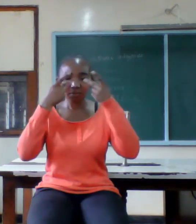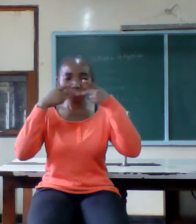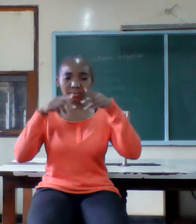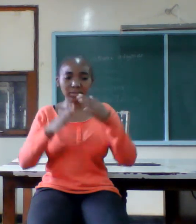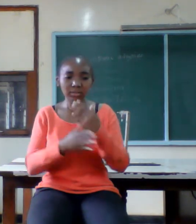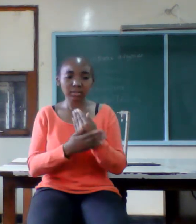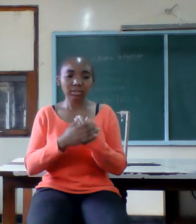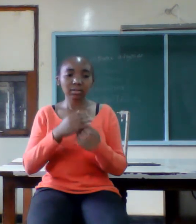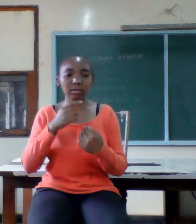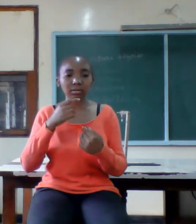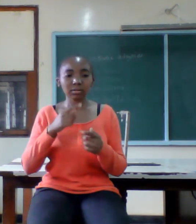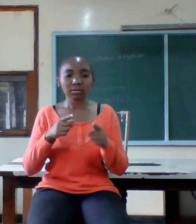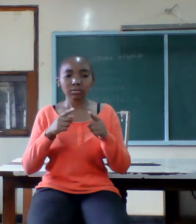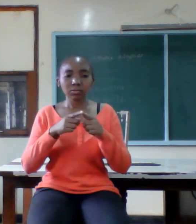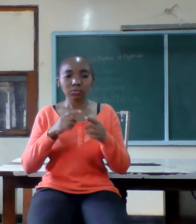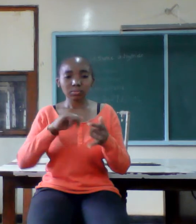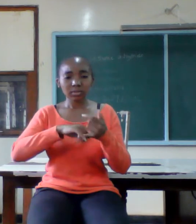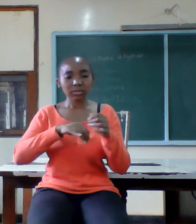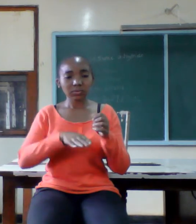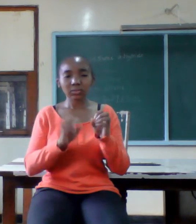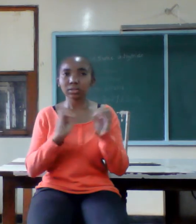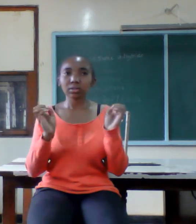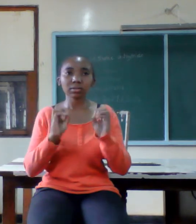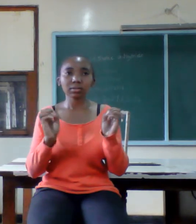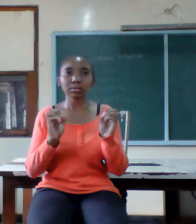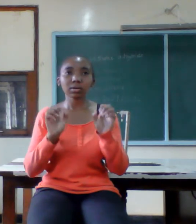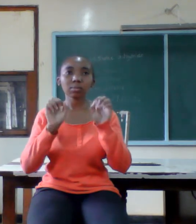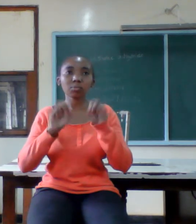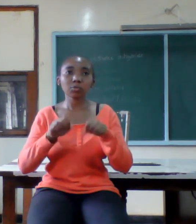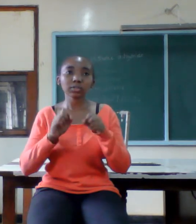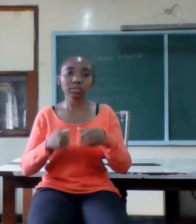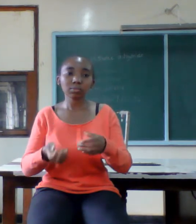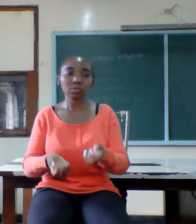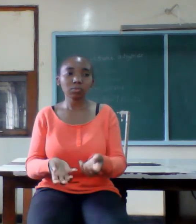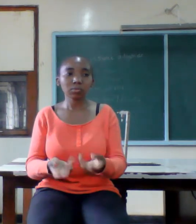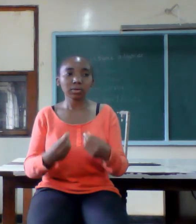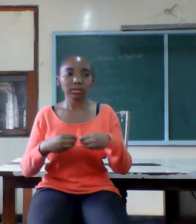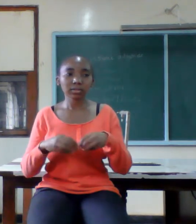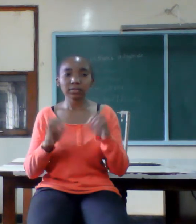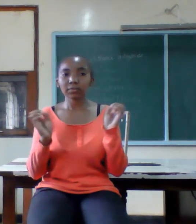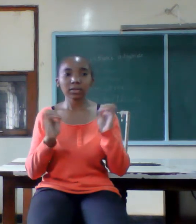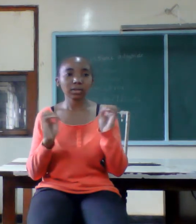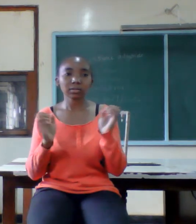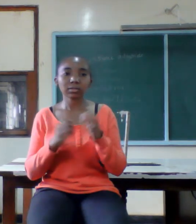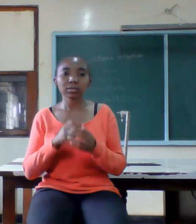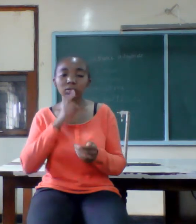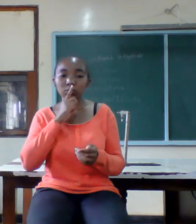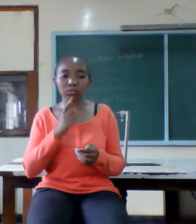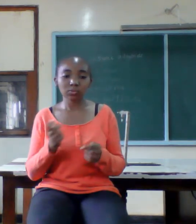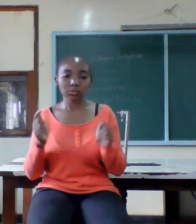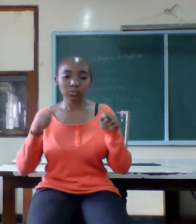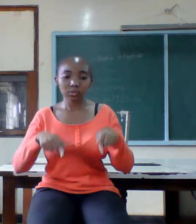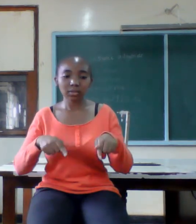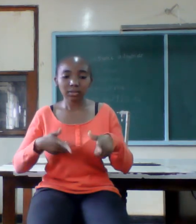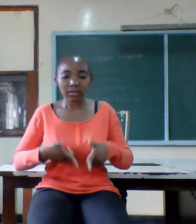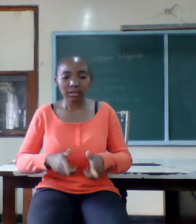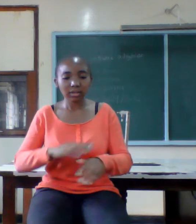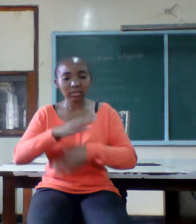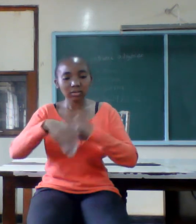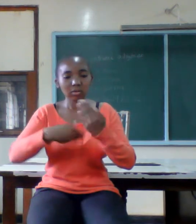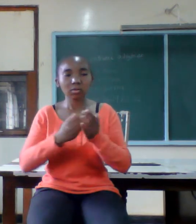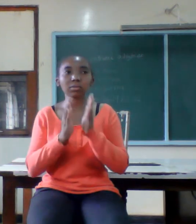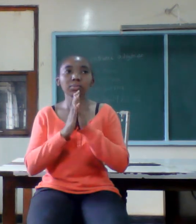marriage you are not a candidate for a peaceful home so today let us pray for our marriages